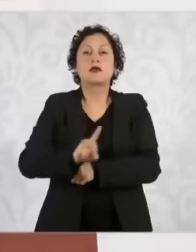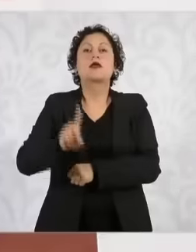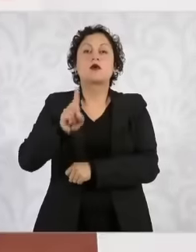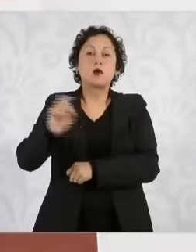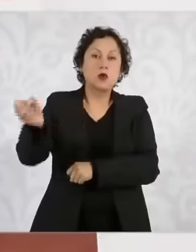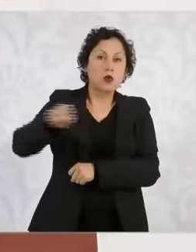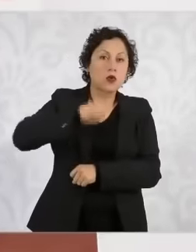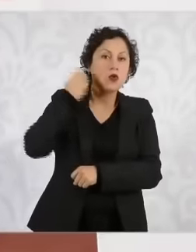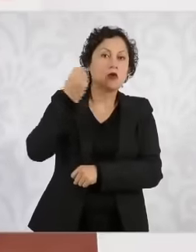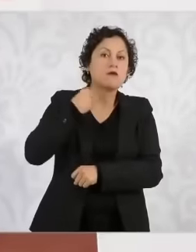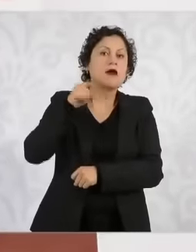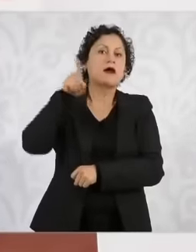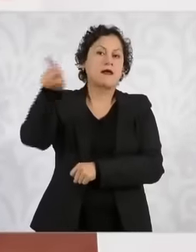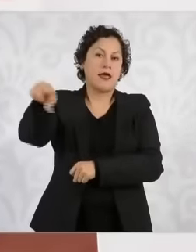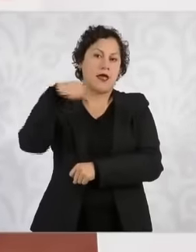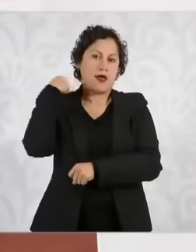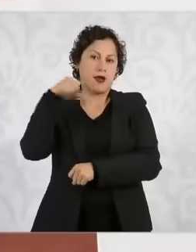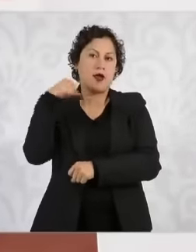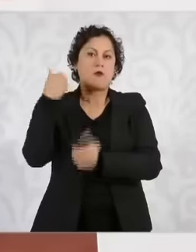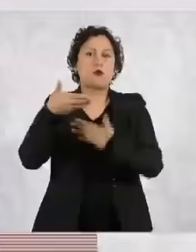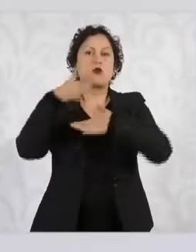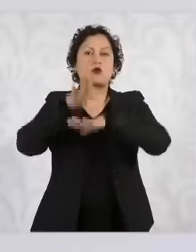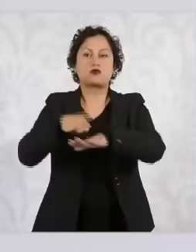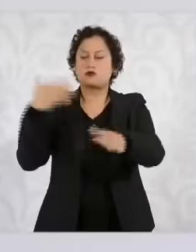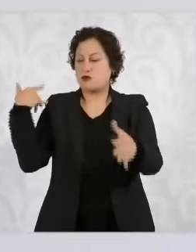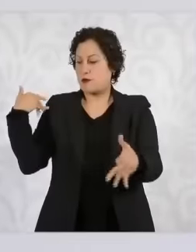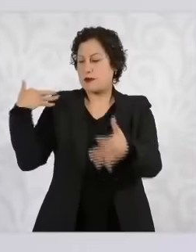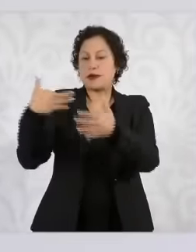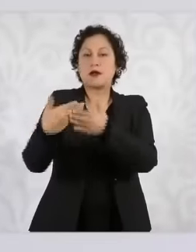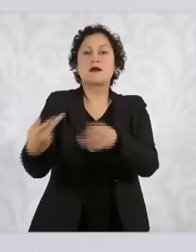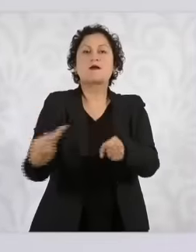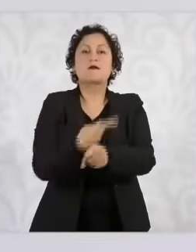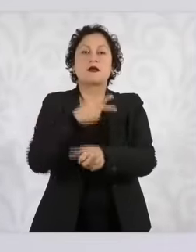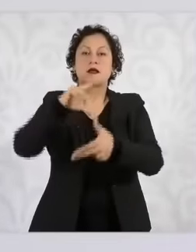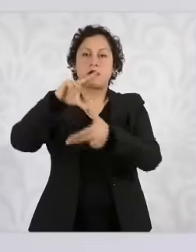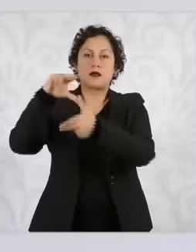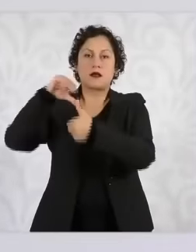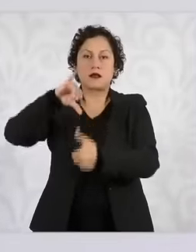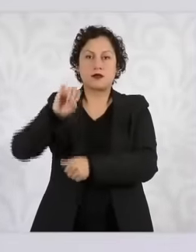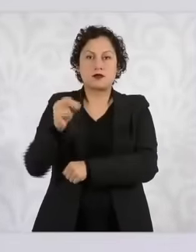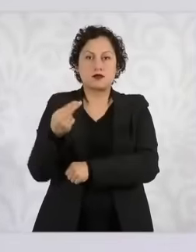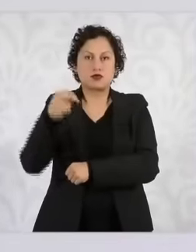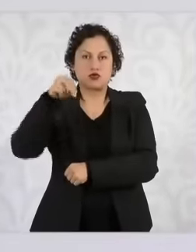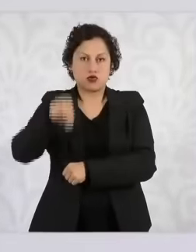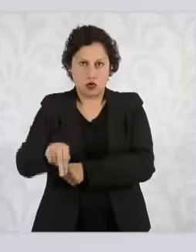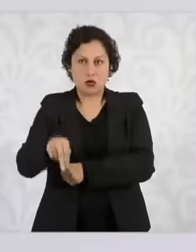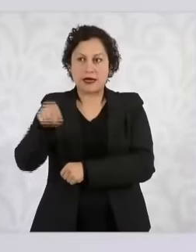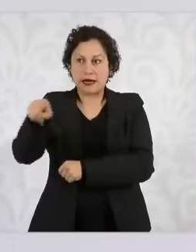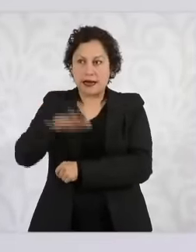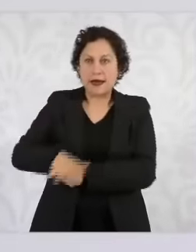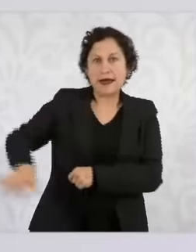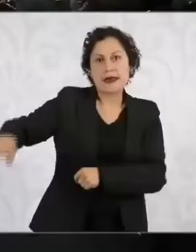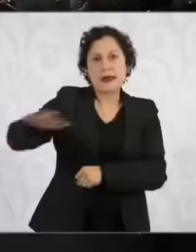Hurricane John and in all of Guerrero, not only in Acapulco I close a parenthesis Well then